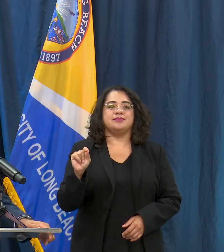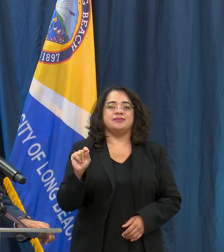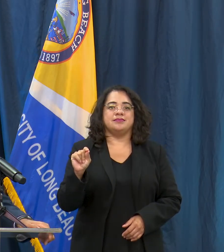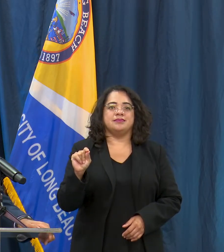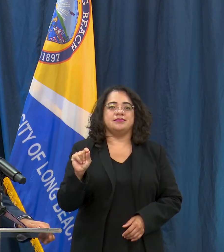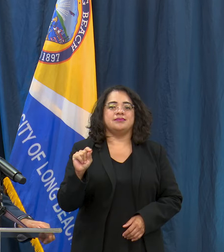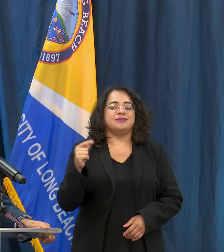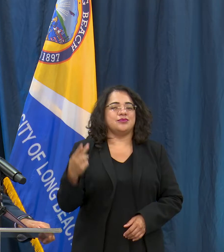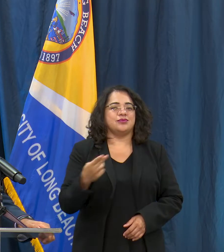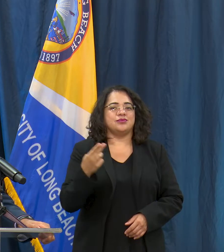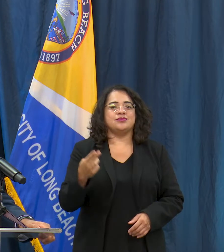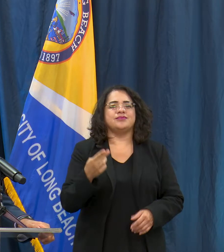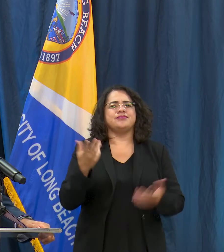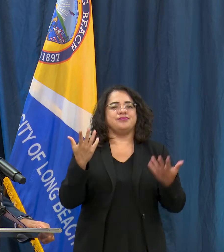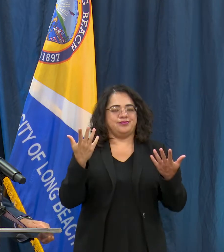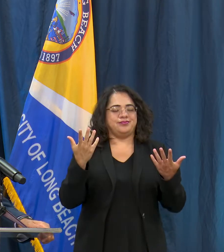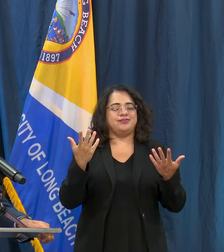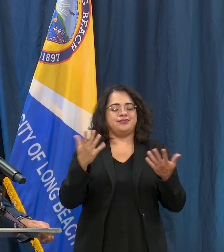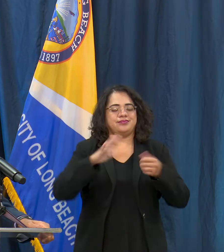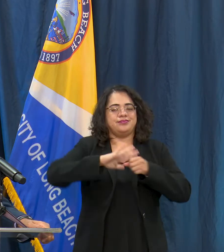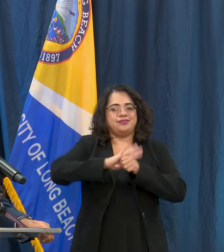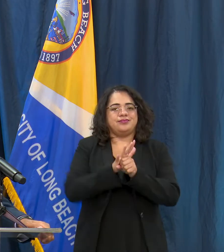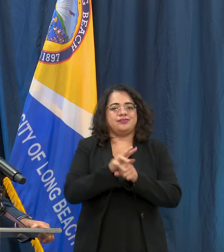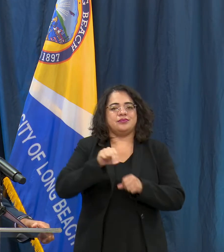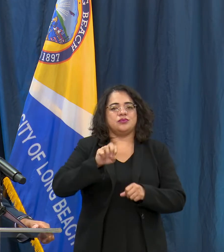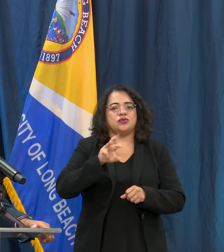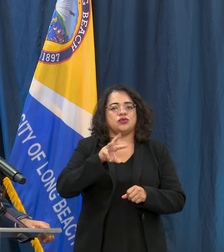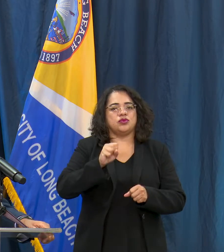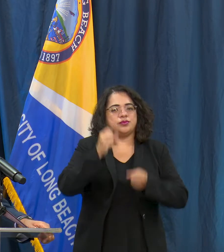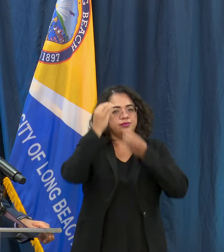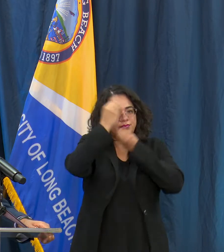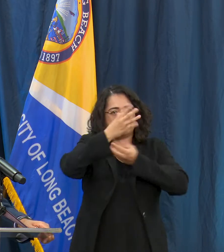relate to COVID-19. Also joining us today is gonna be Kelly Colopy, who's the